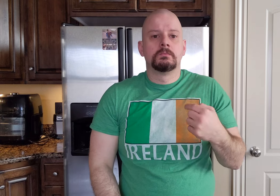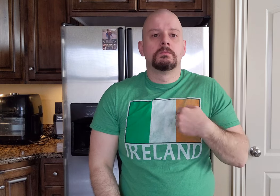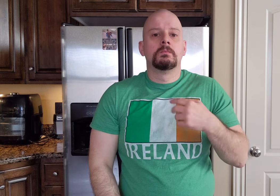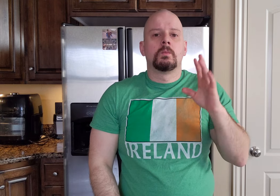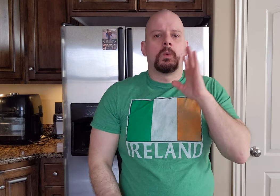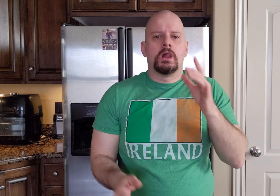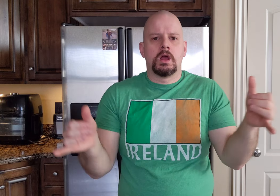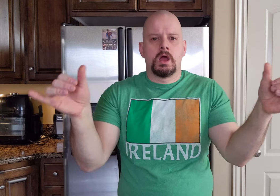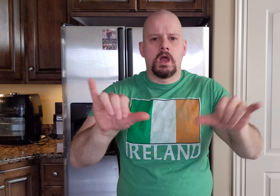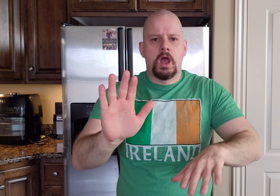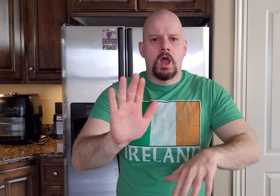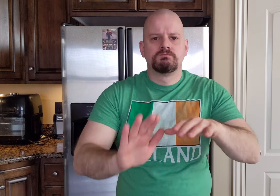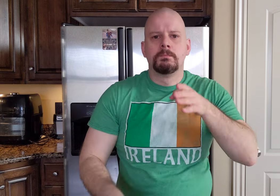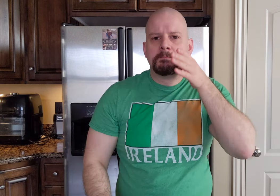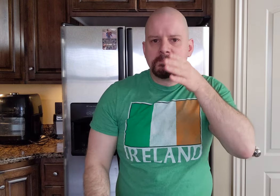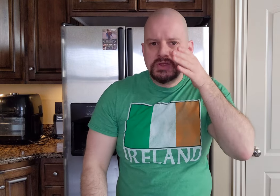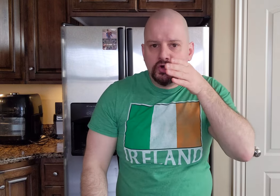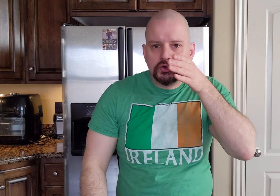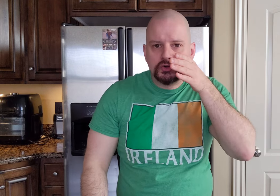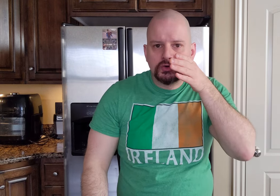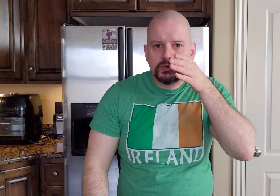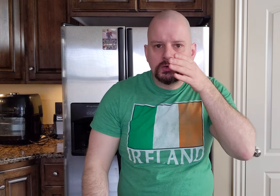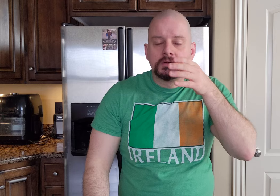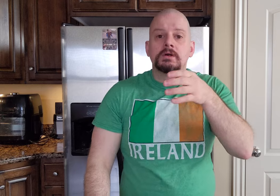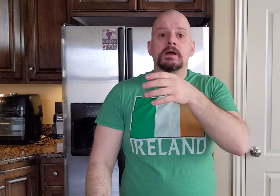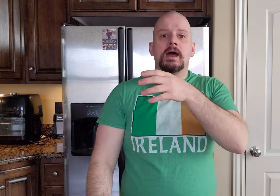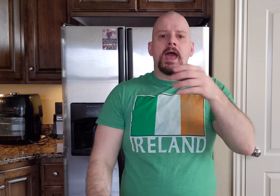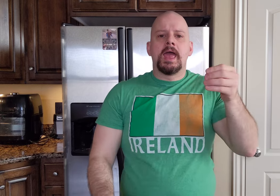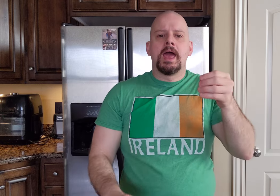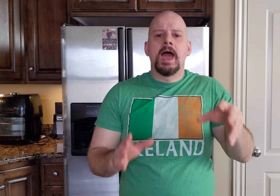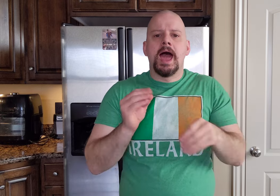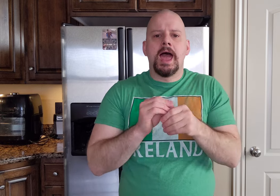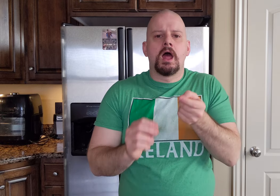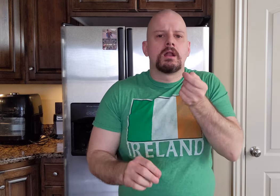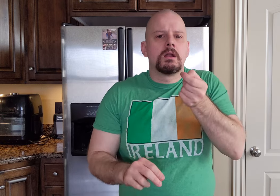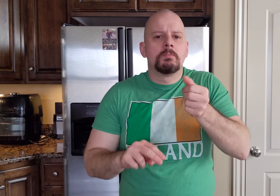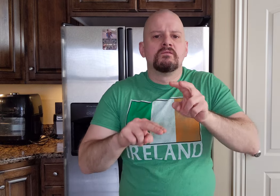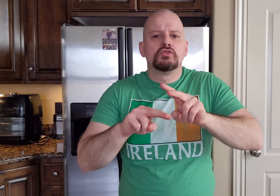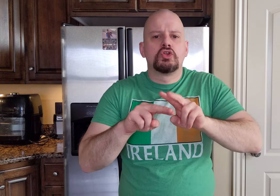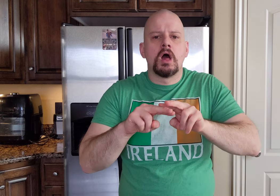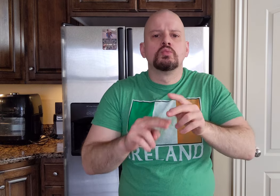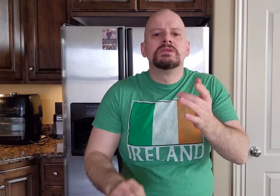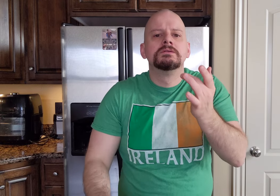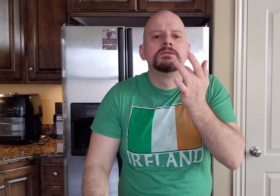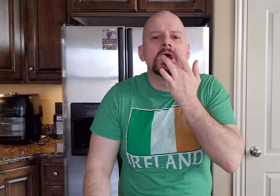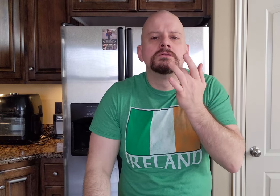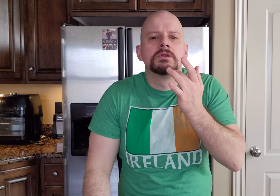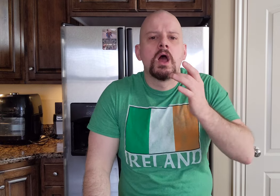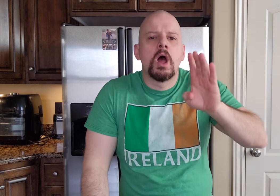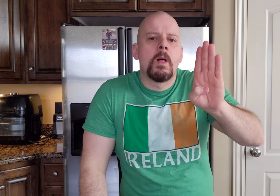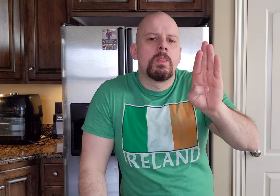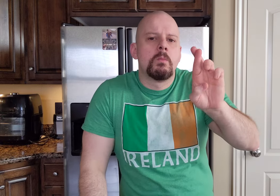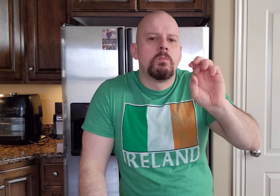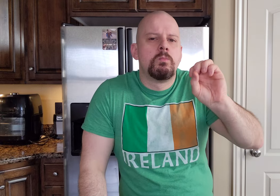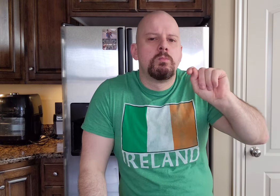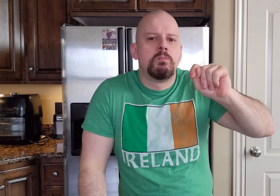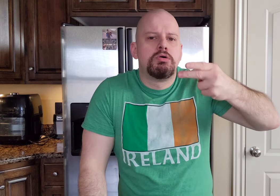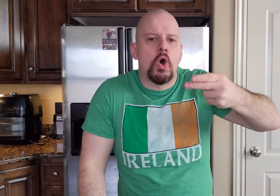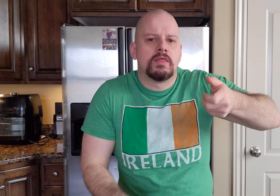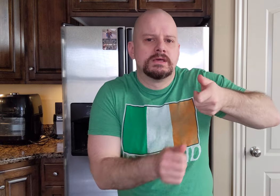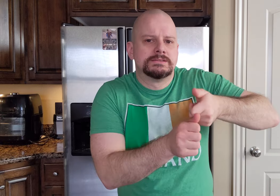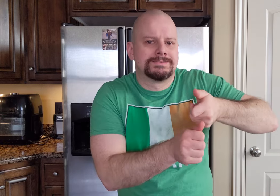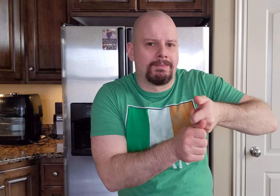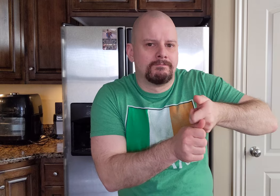I will fill it with beer and add a little salt to taste the broth itself.